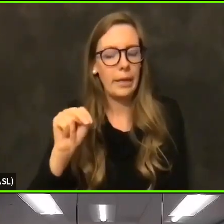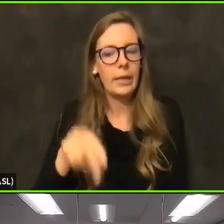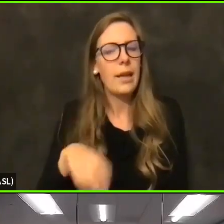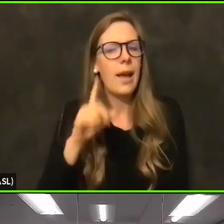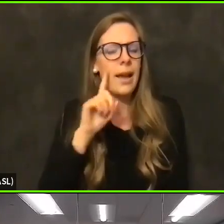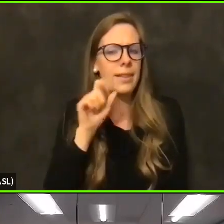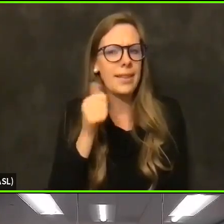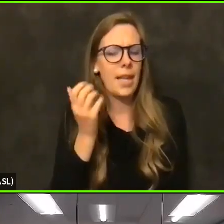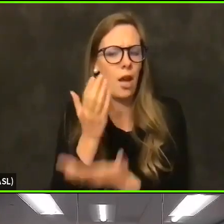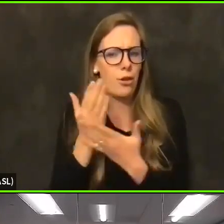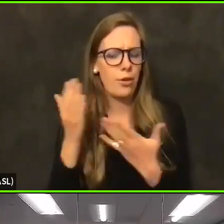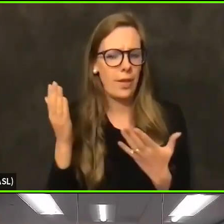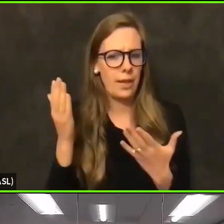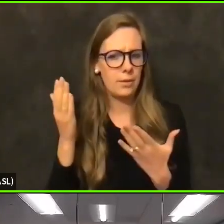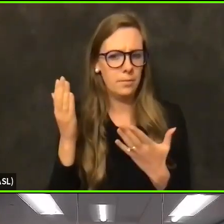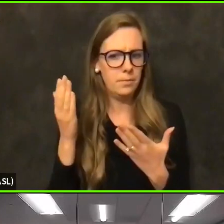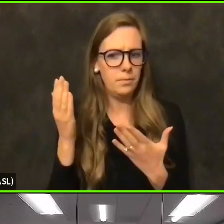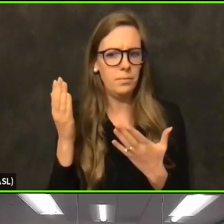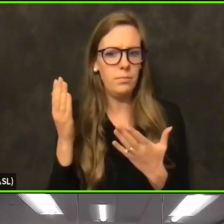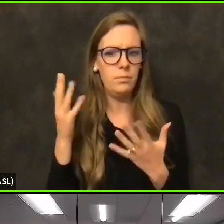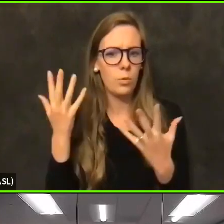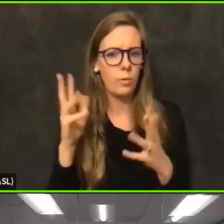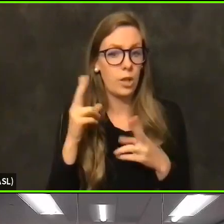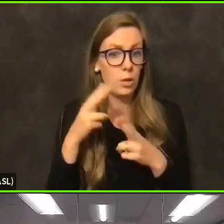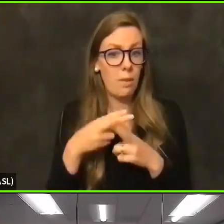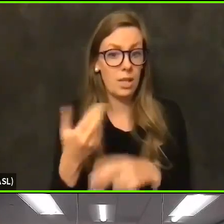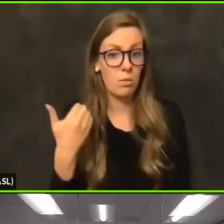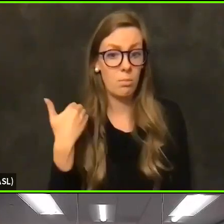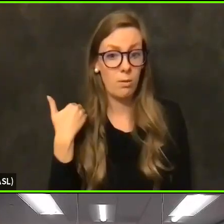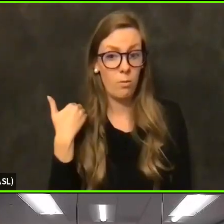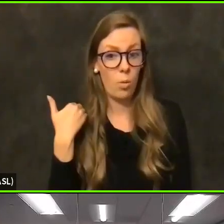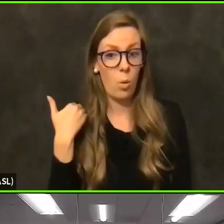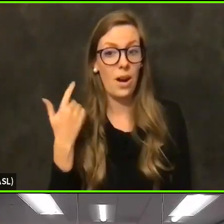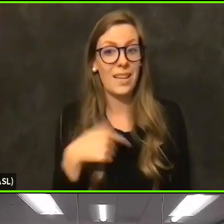that as we've talked about before, as is at the continued frustration in our